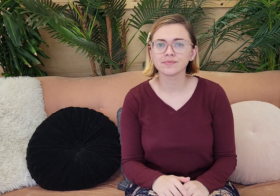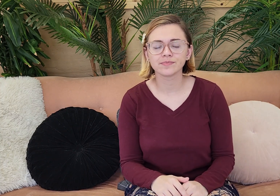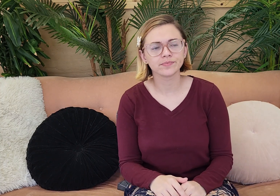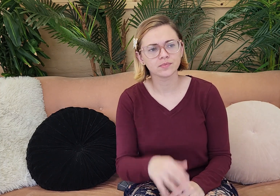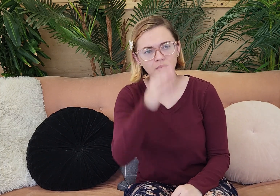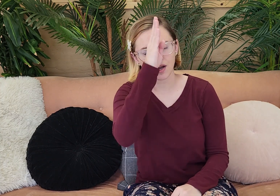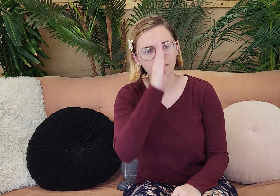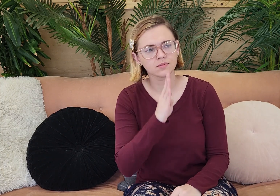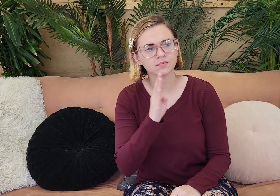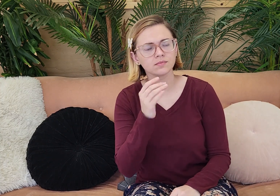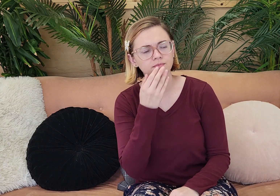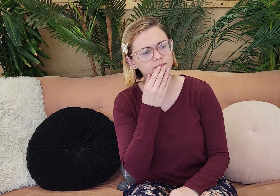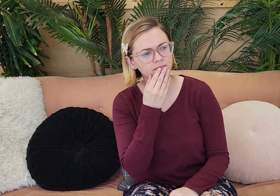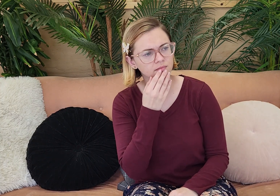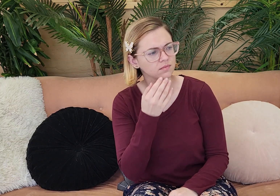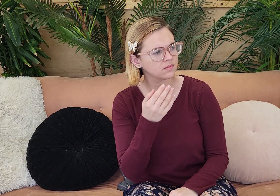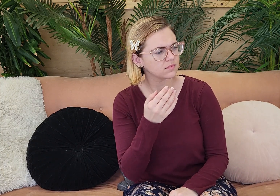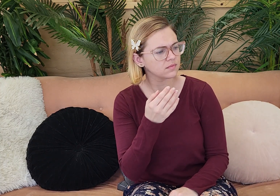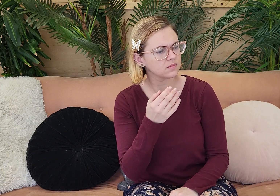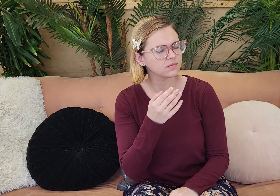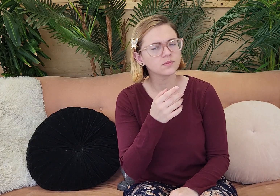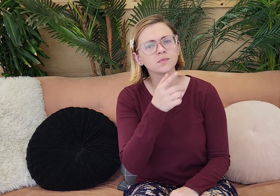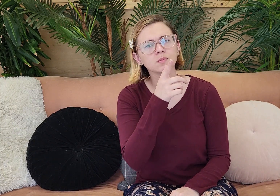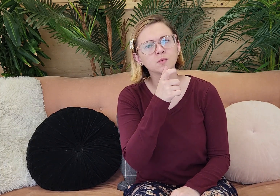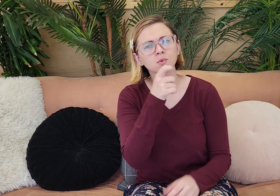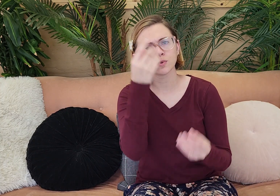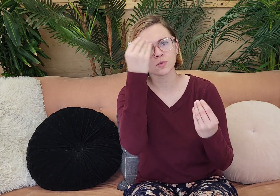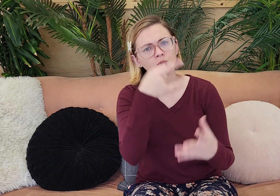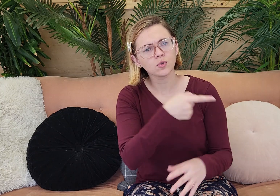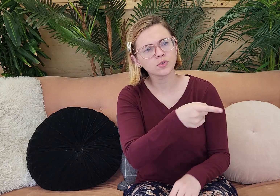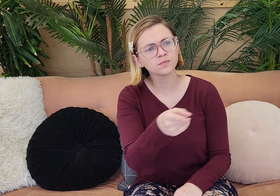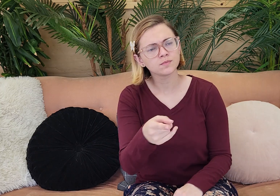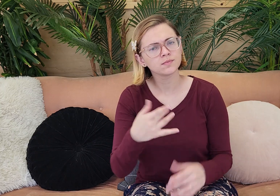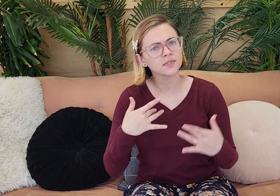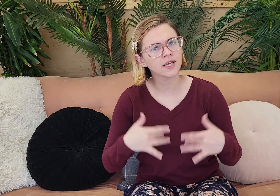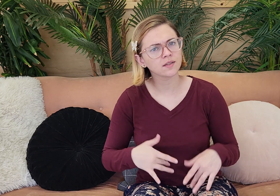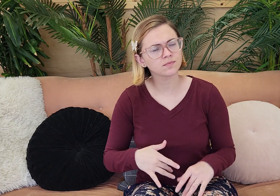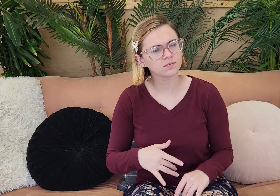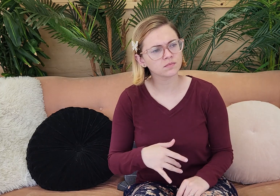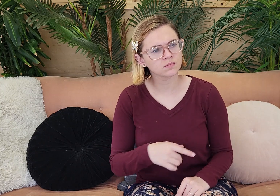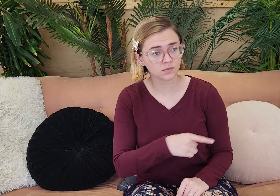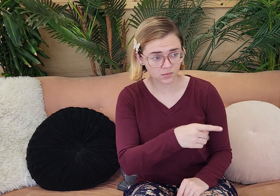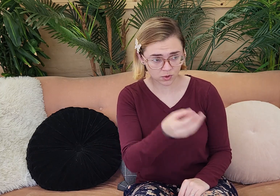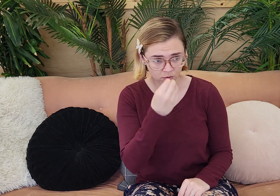are naked. And God. He said. "Who told you you were naked?